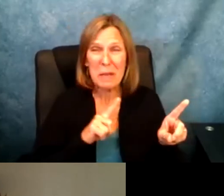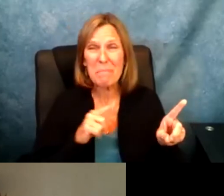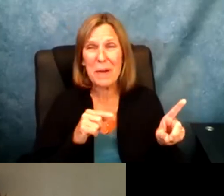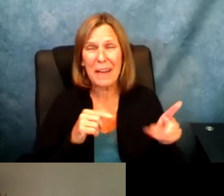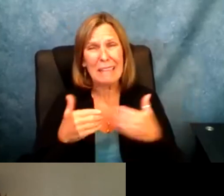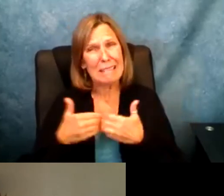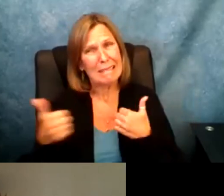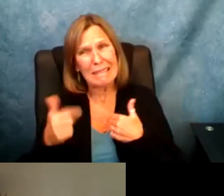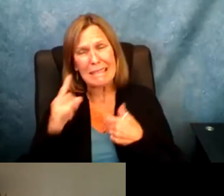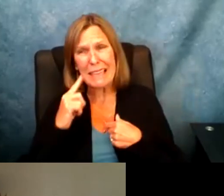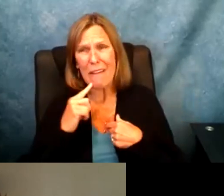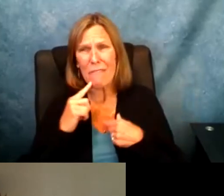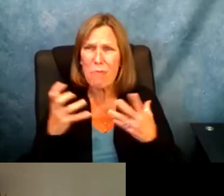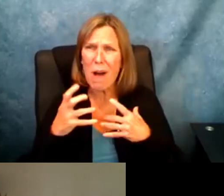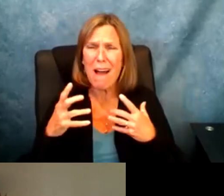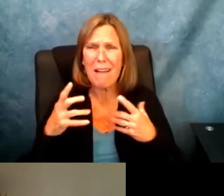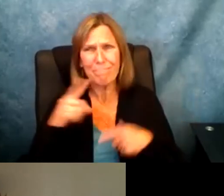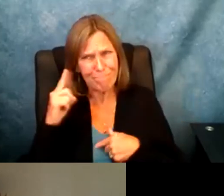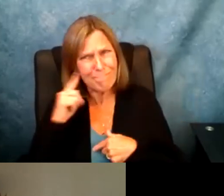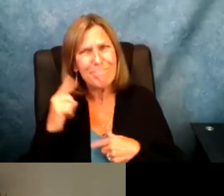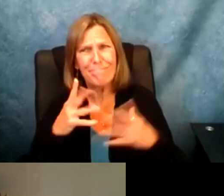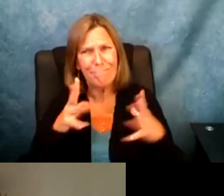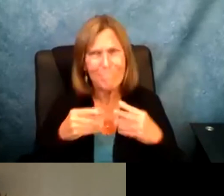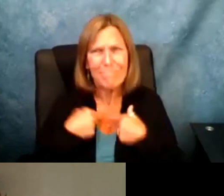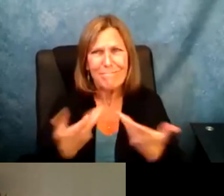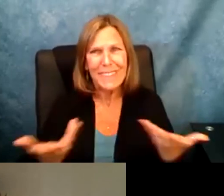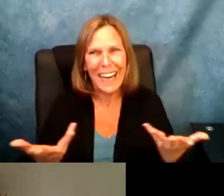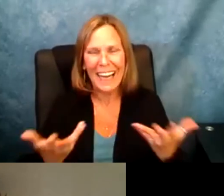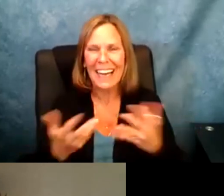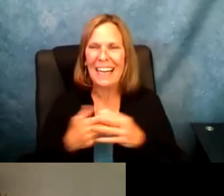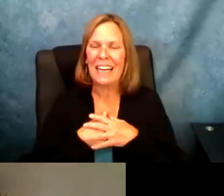saddenned how